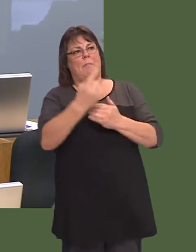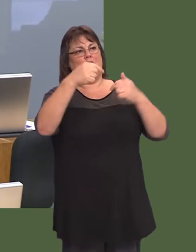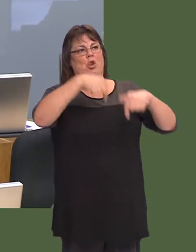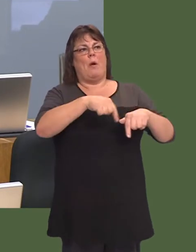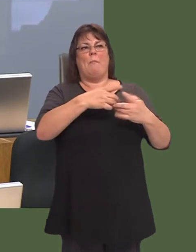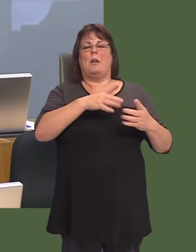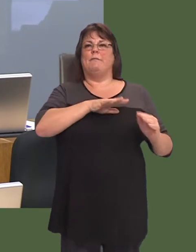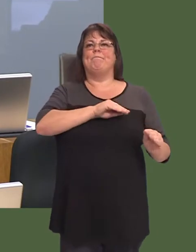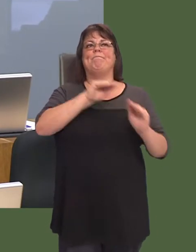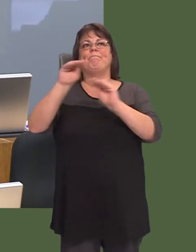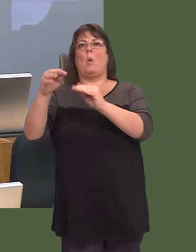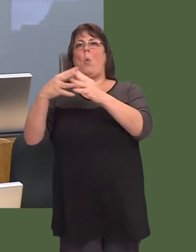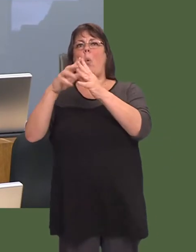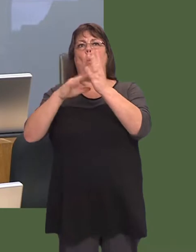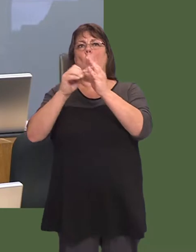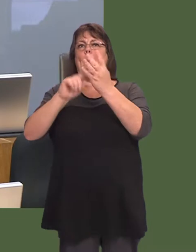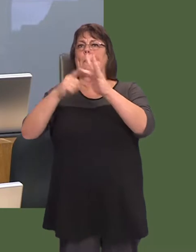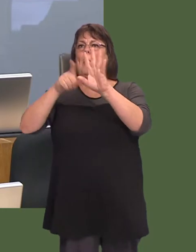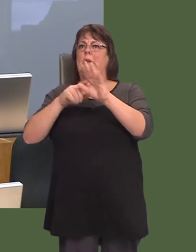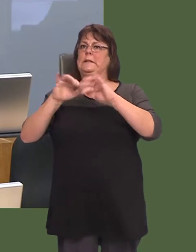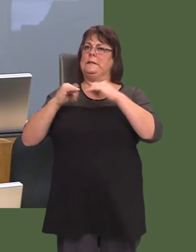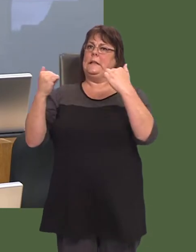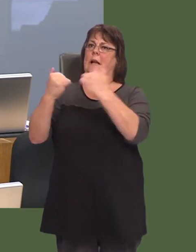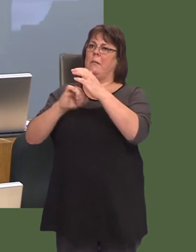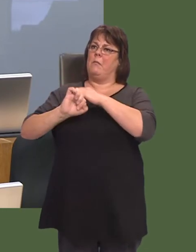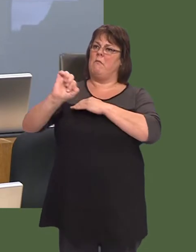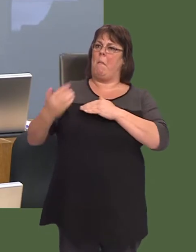Wembley still because of their particular business model.